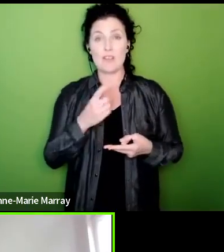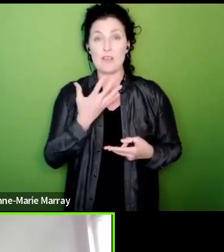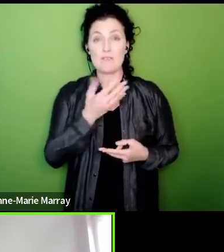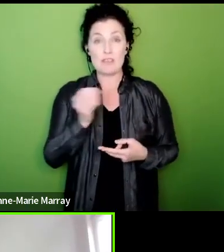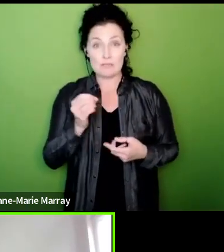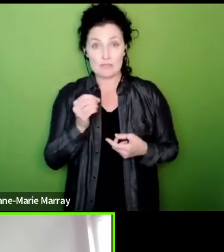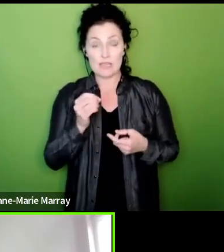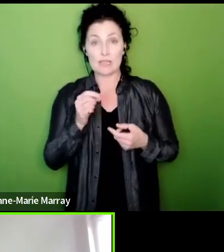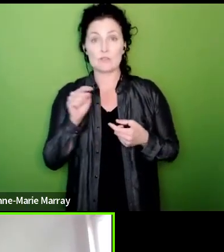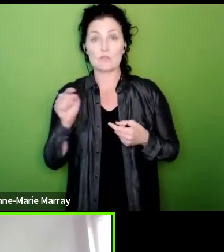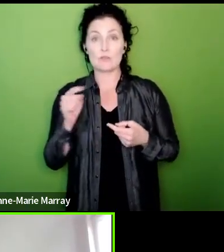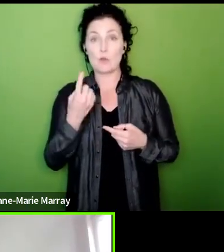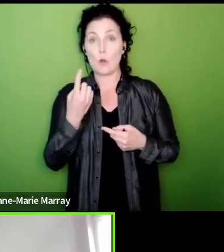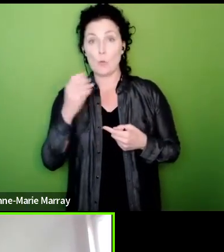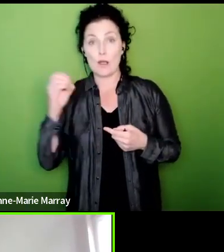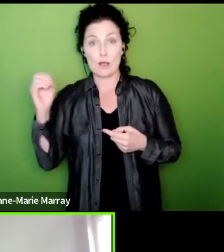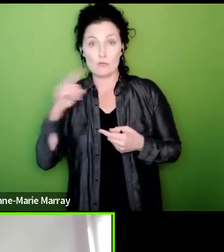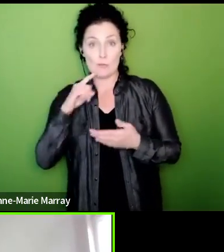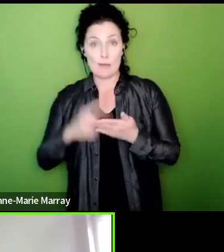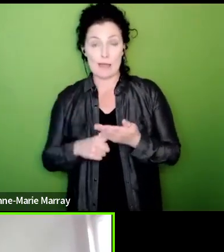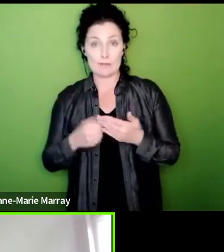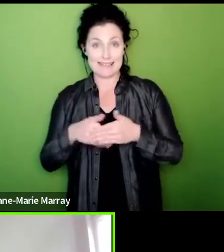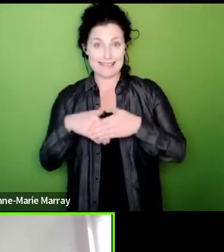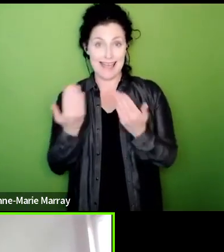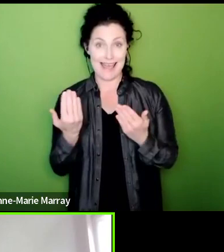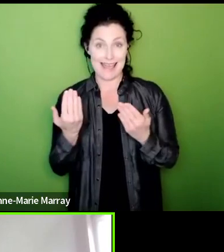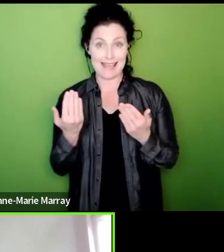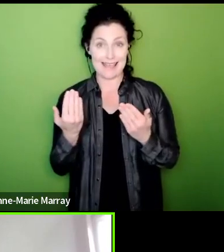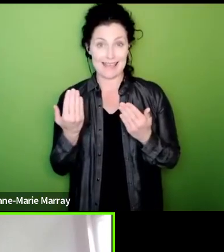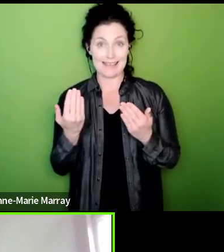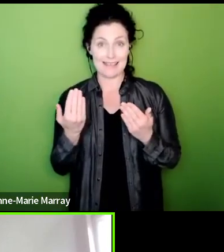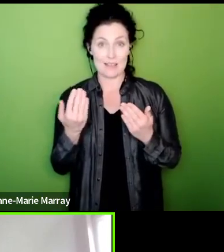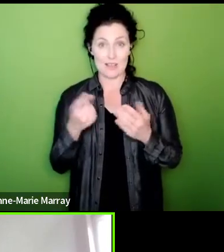lose every time there's a one day strike so what we're trying to get over here is if members are